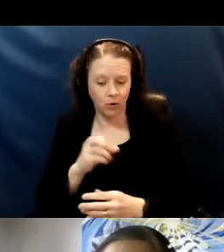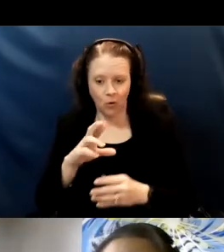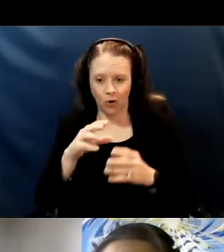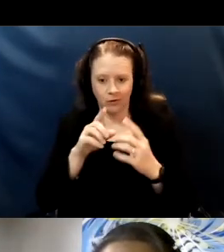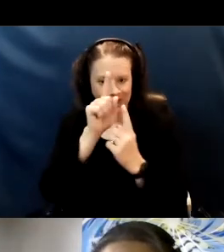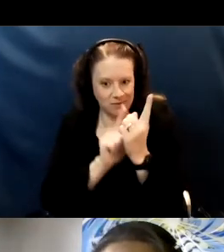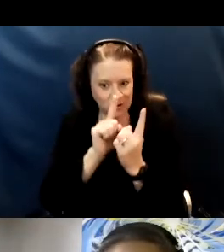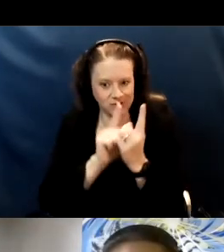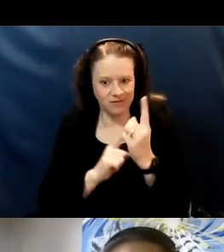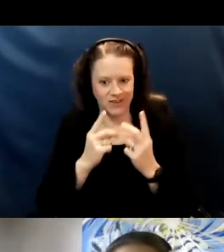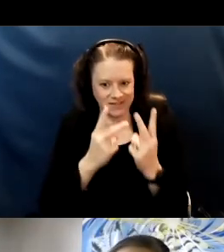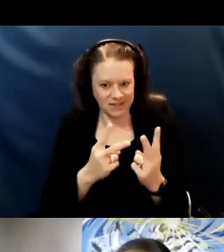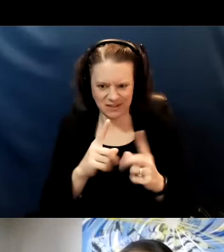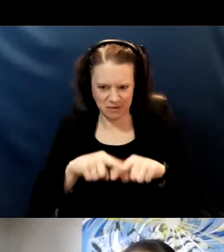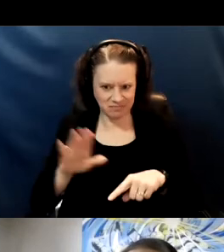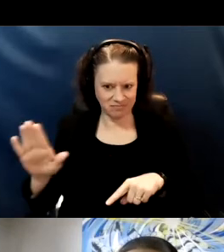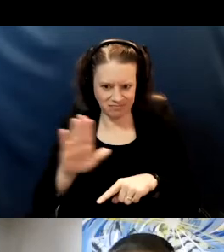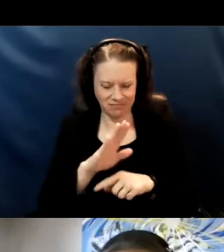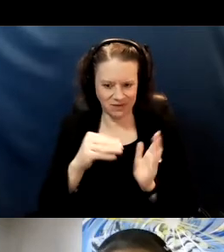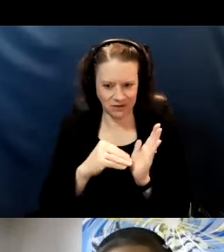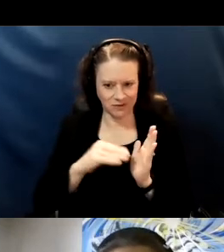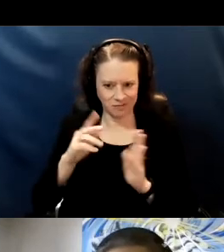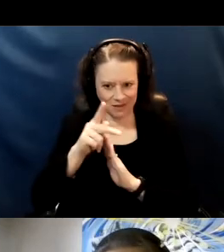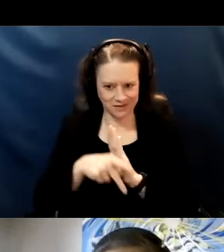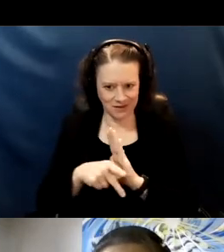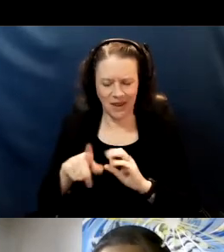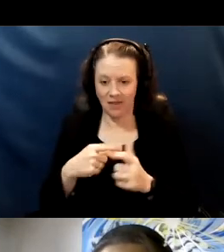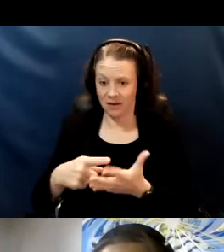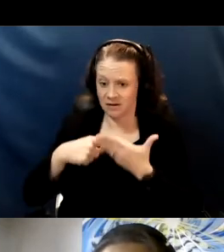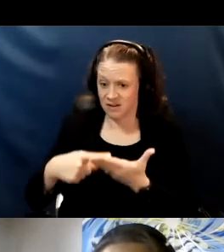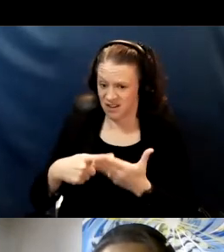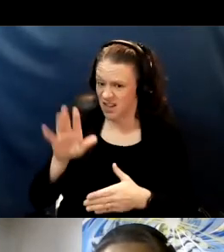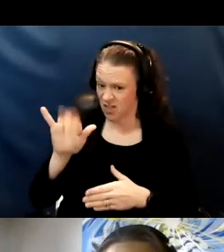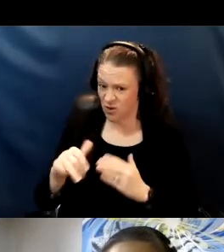to discuss whether these new symptoms could be symptoms of COVID